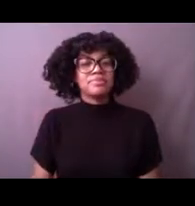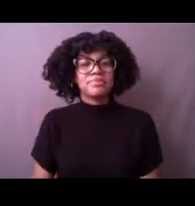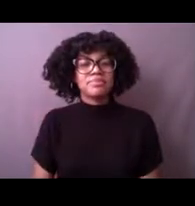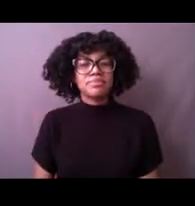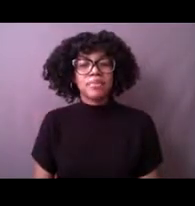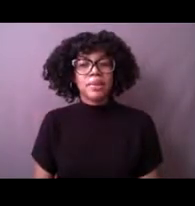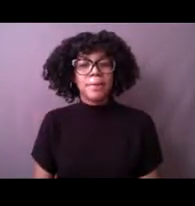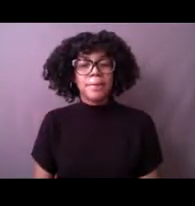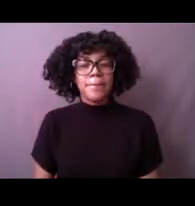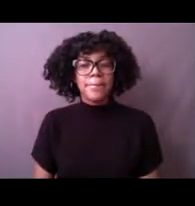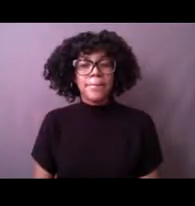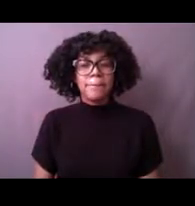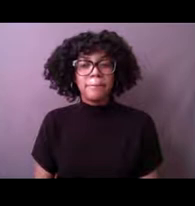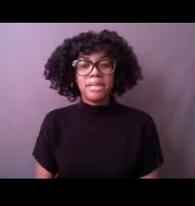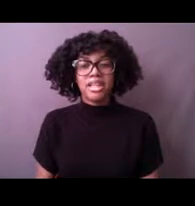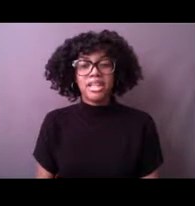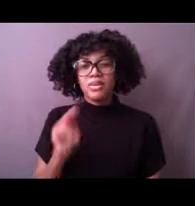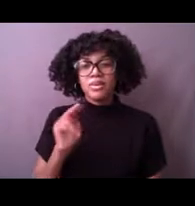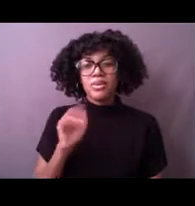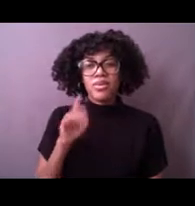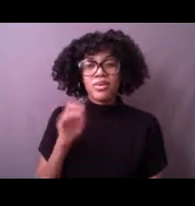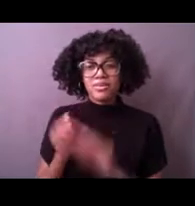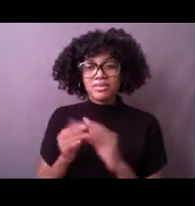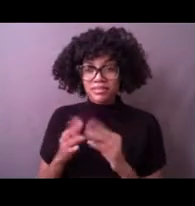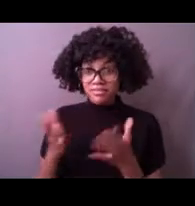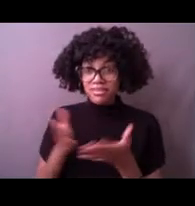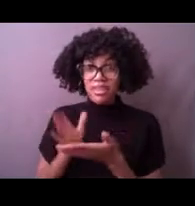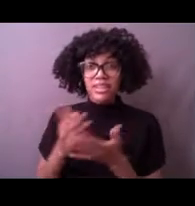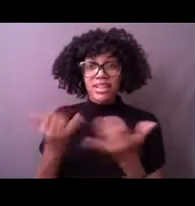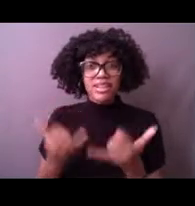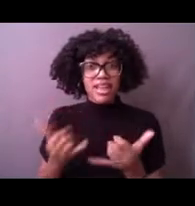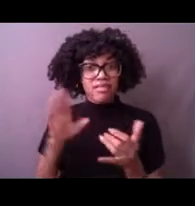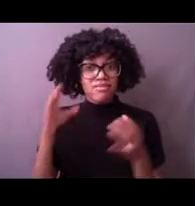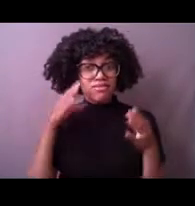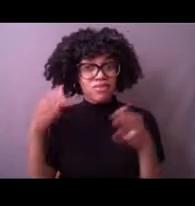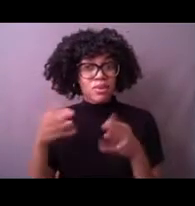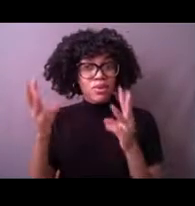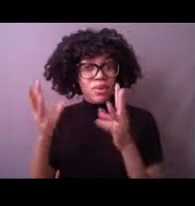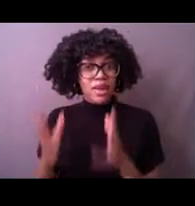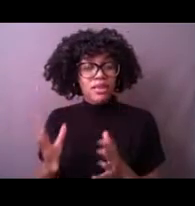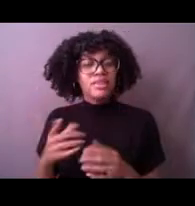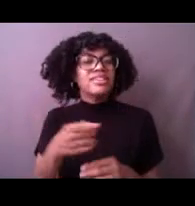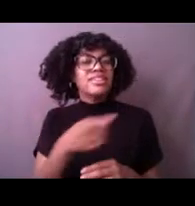All right, so now we're on weather and I know this all sounds like weather already